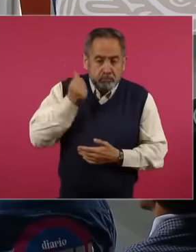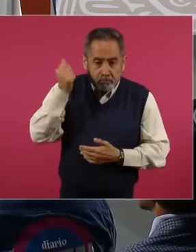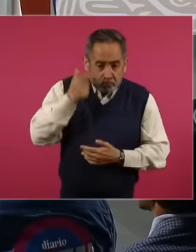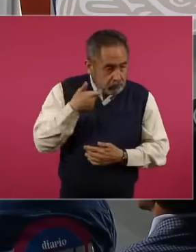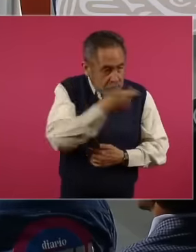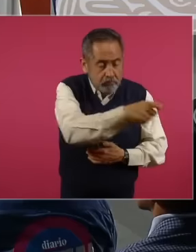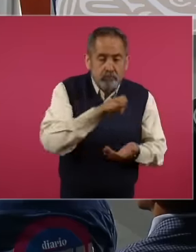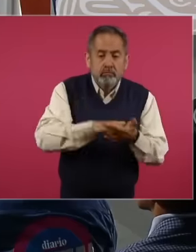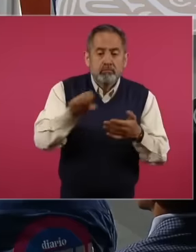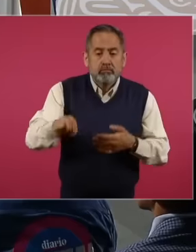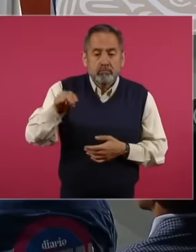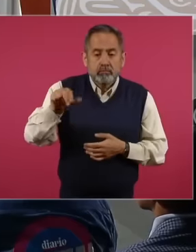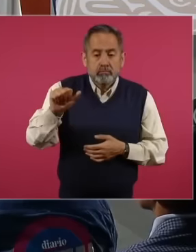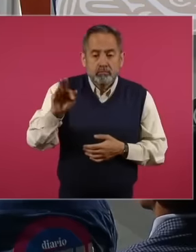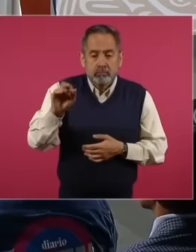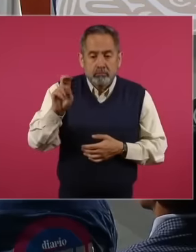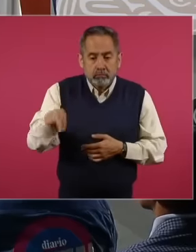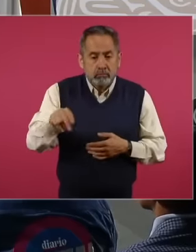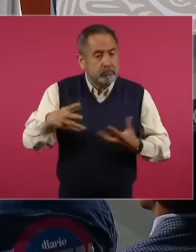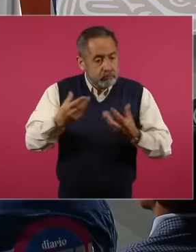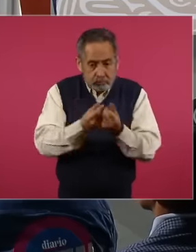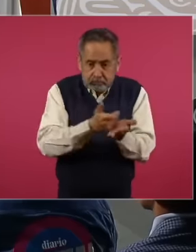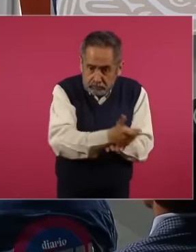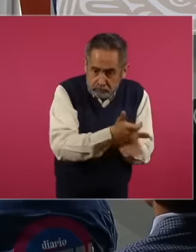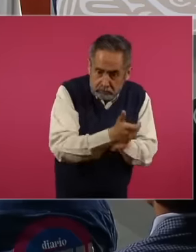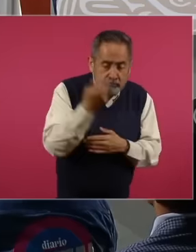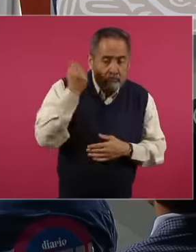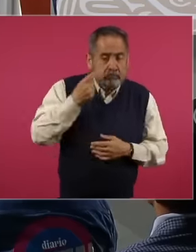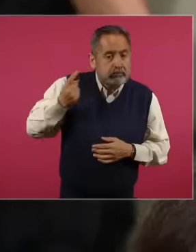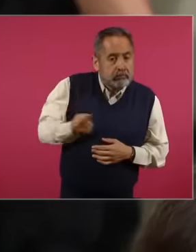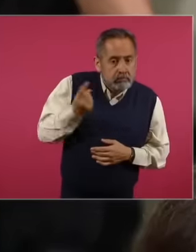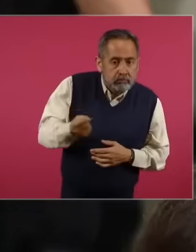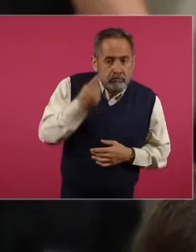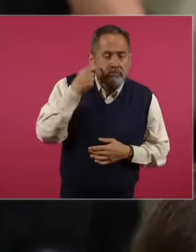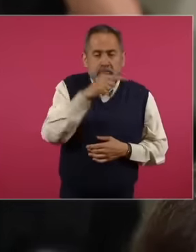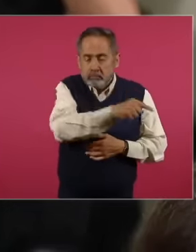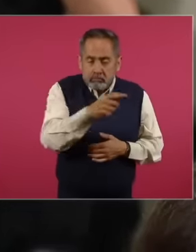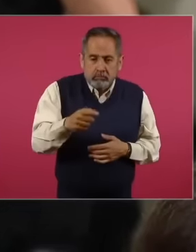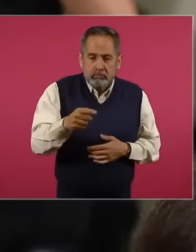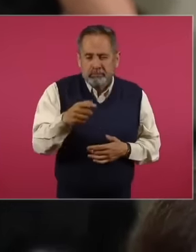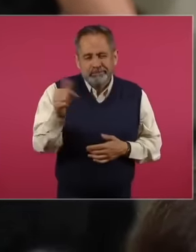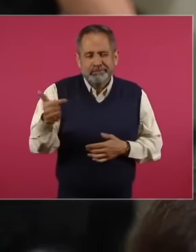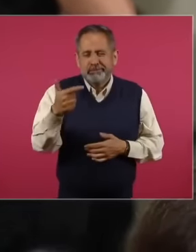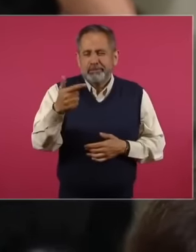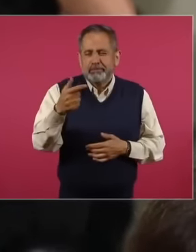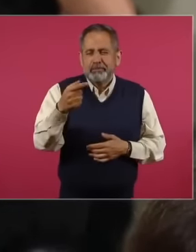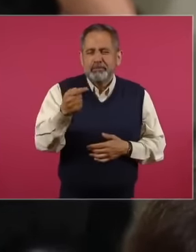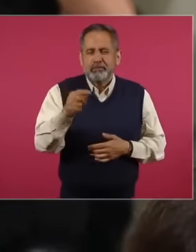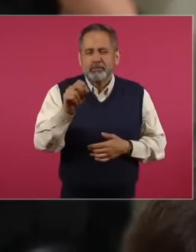José Ángel Gurría is also paid a lifetime pension if it is not time to review these privileges.